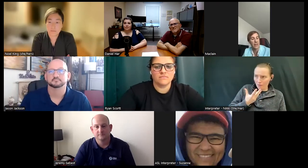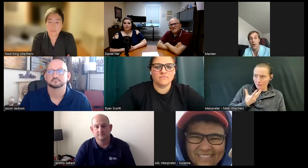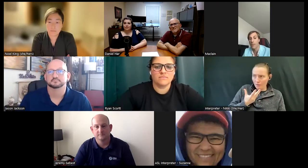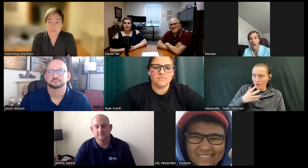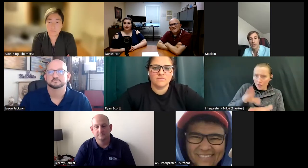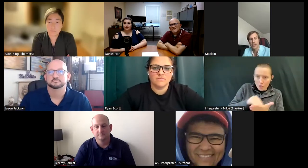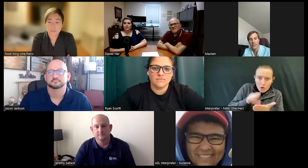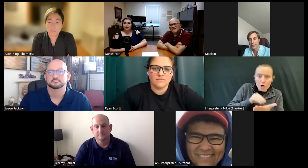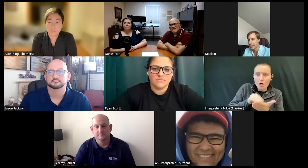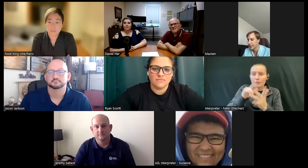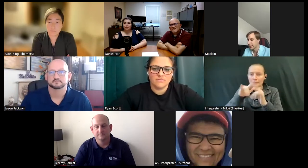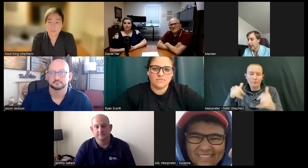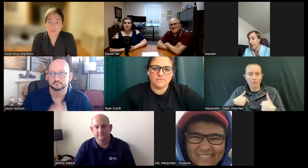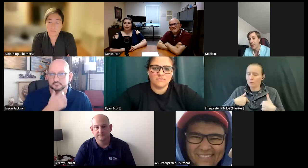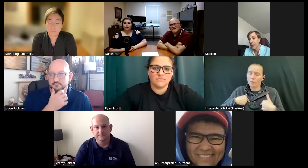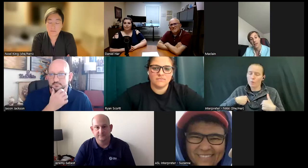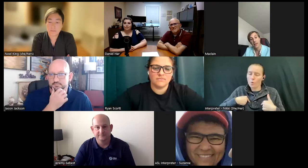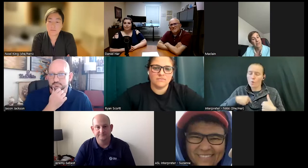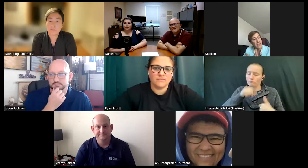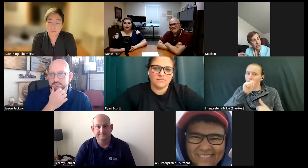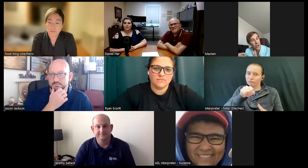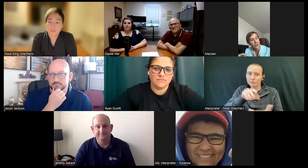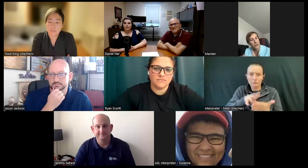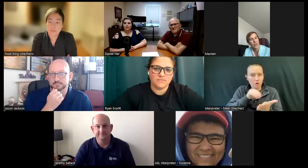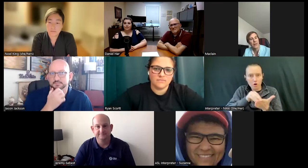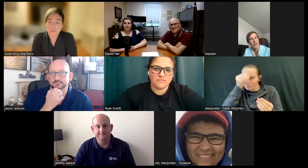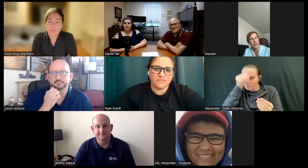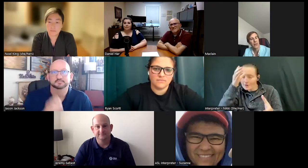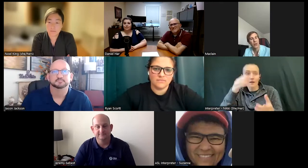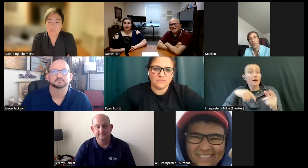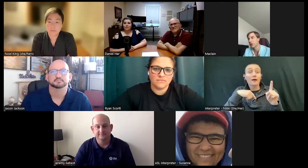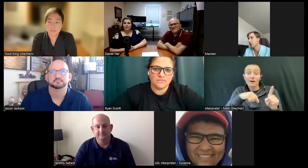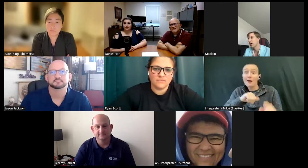and I'm all about learning and and then listen technology is one of my close uh